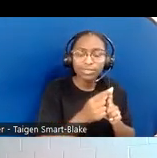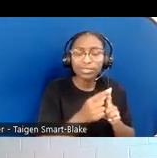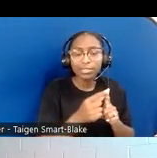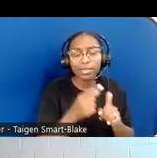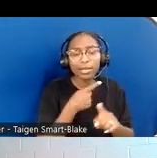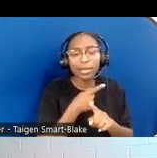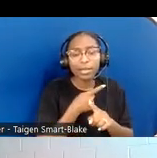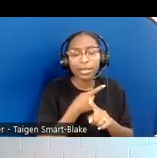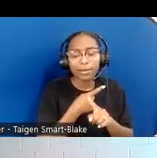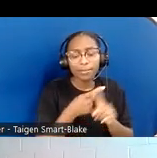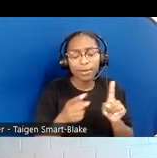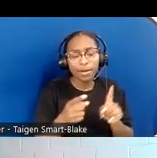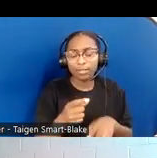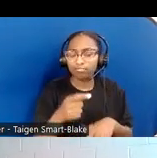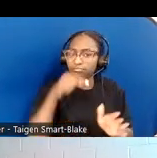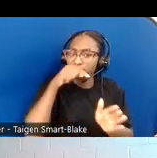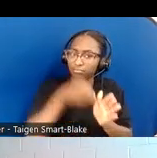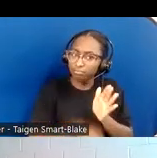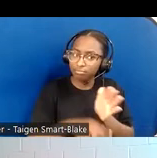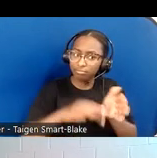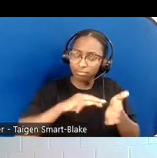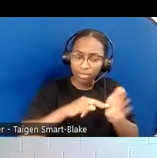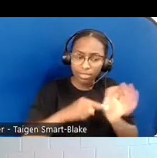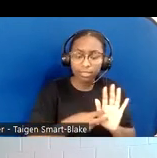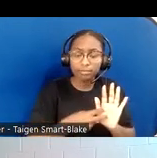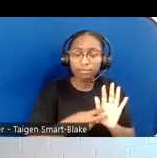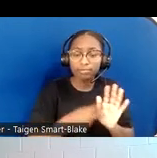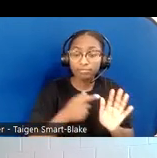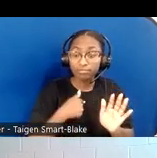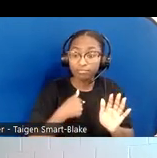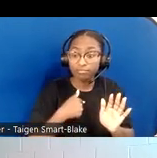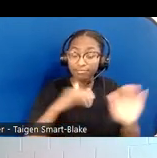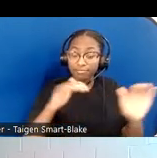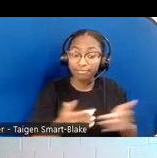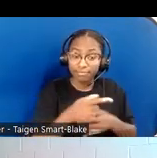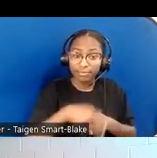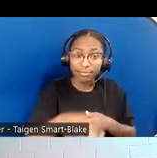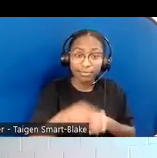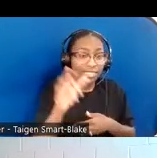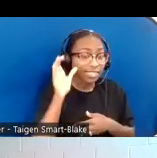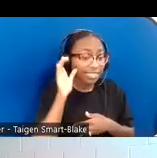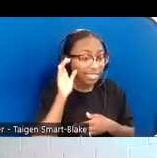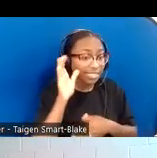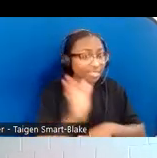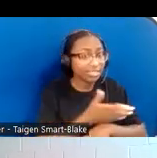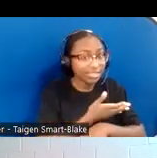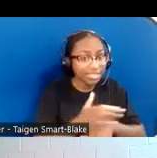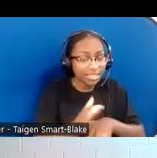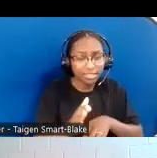As we begin our work again today, I invite you to sing along or listen along, do whatever you feel led to do this morning,